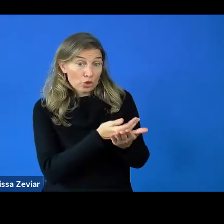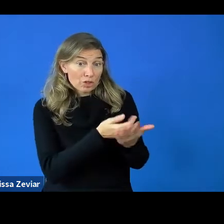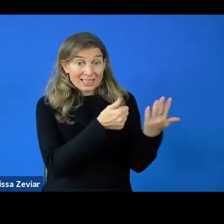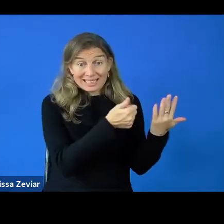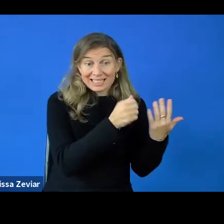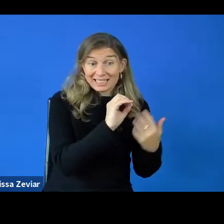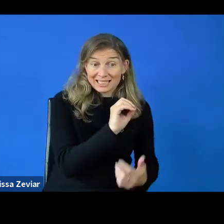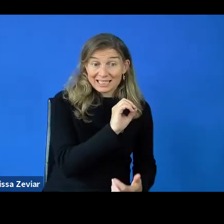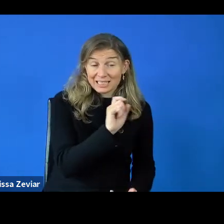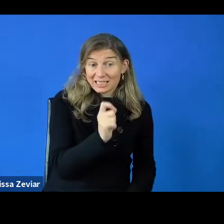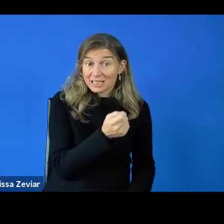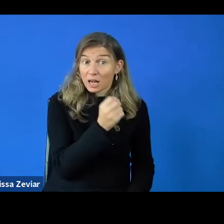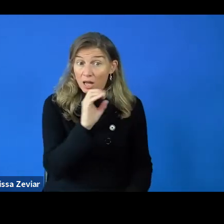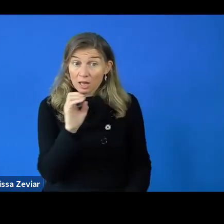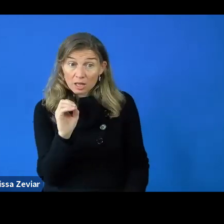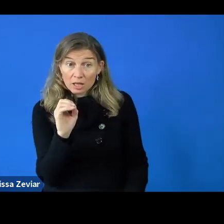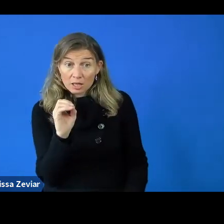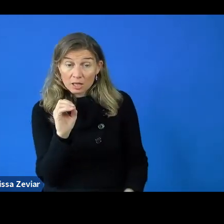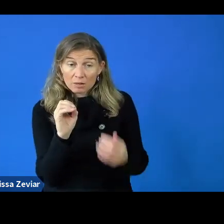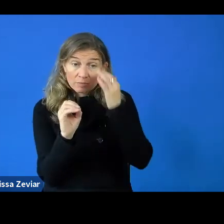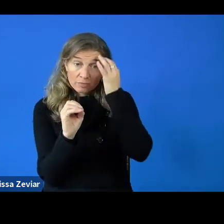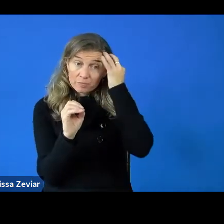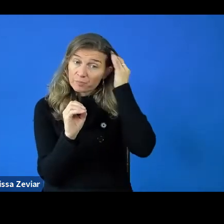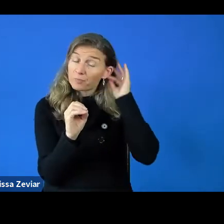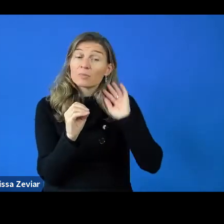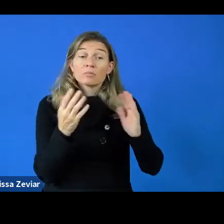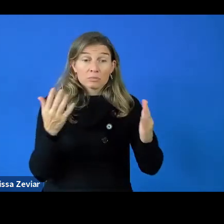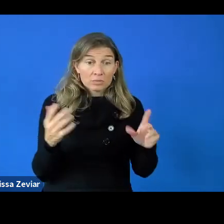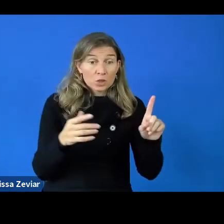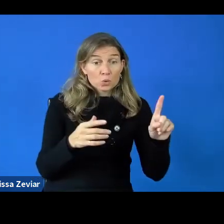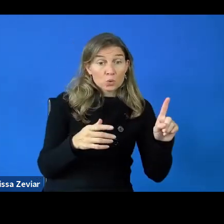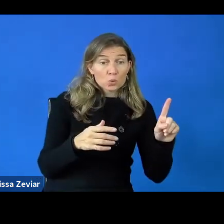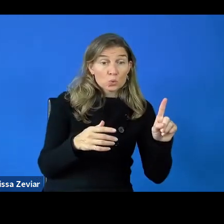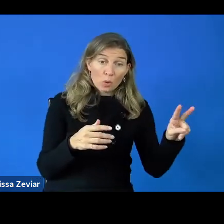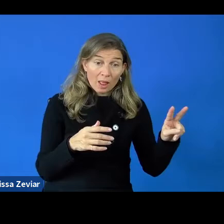You would have 12 people/month, and you would have 60,000 per year.